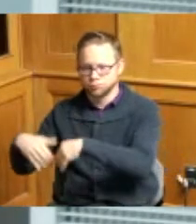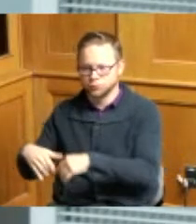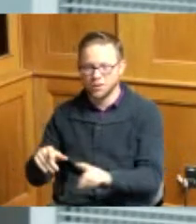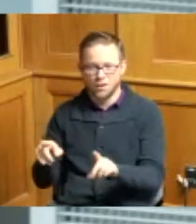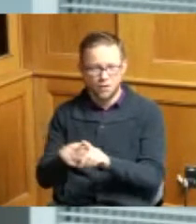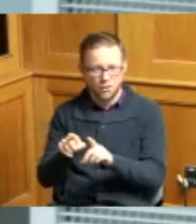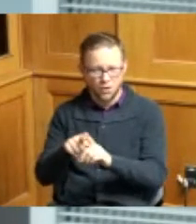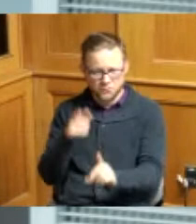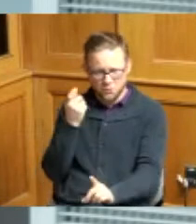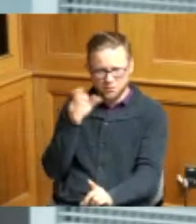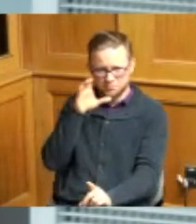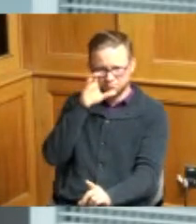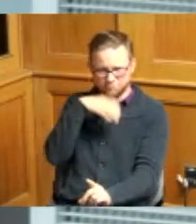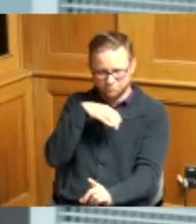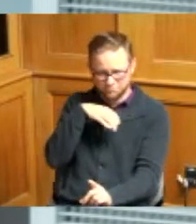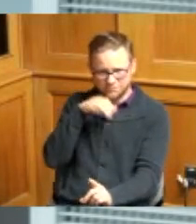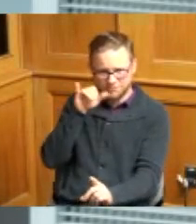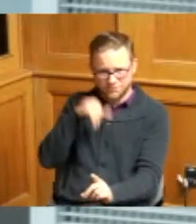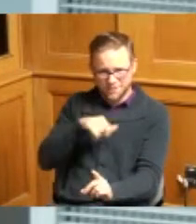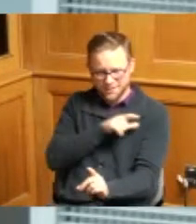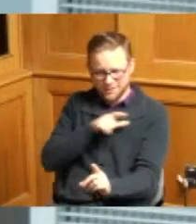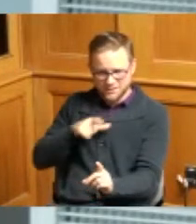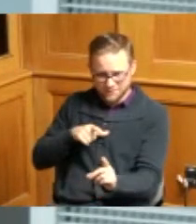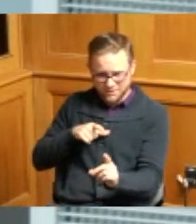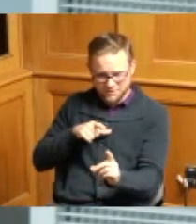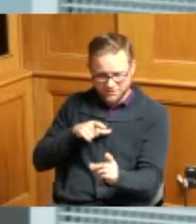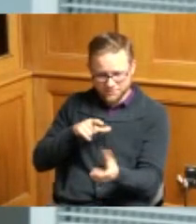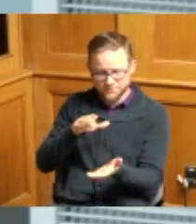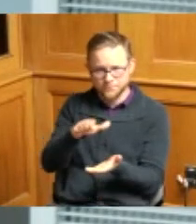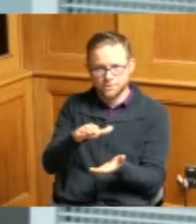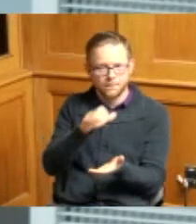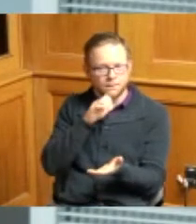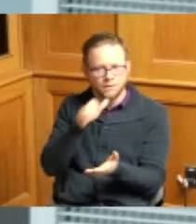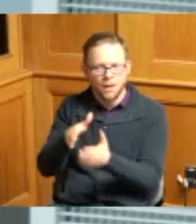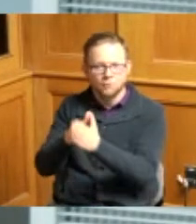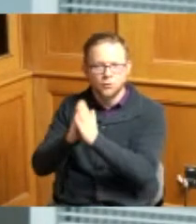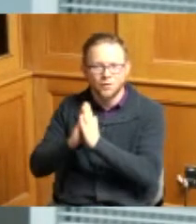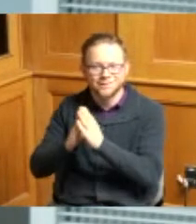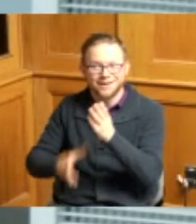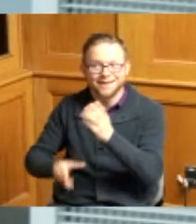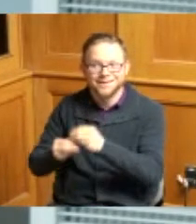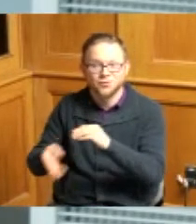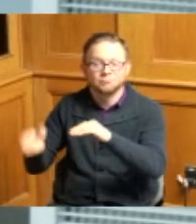this legislation package we are not requesting additional funding through this legislation we've